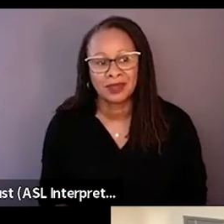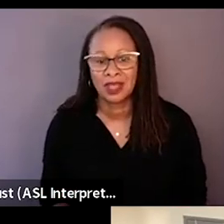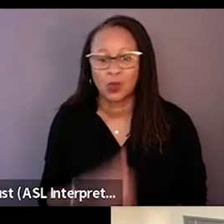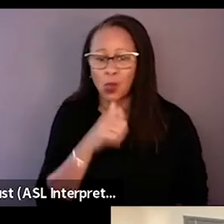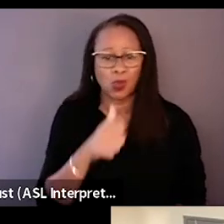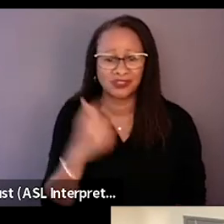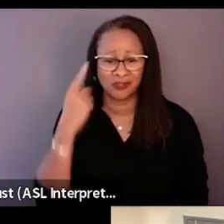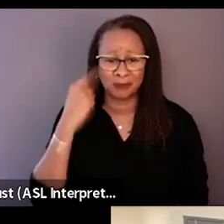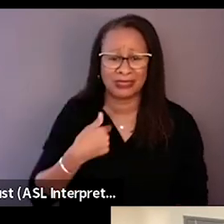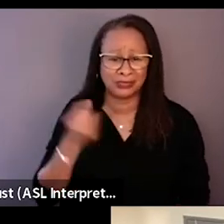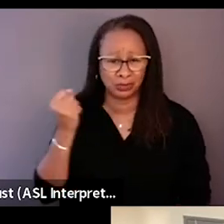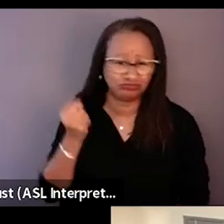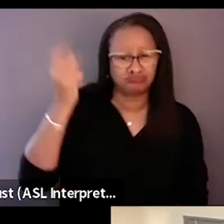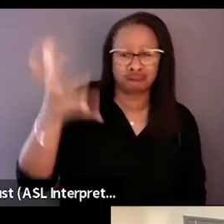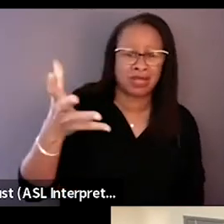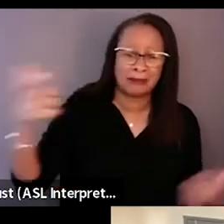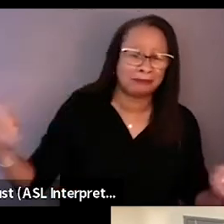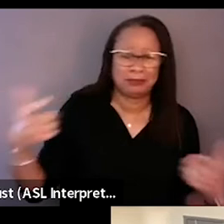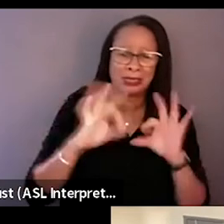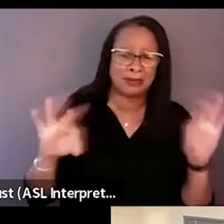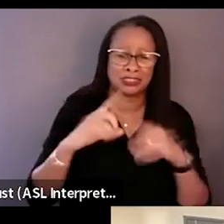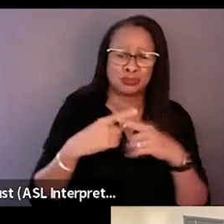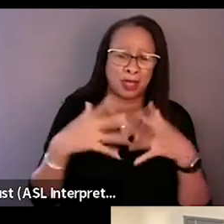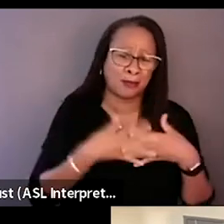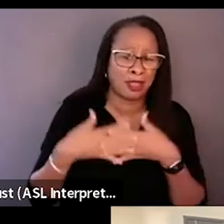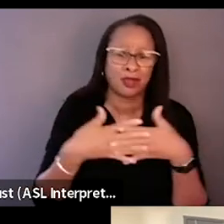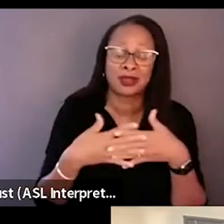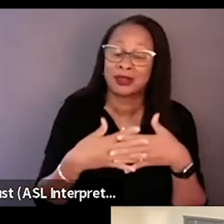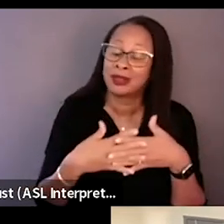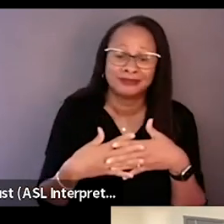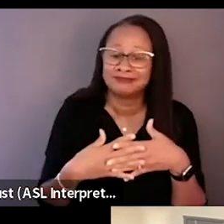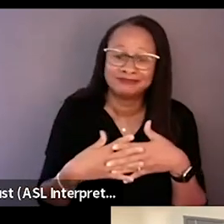and send out this big message about America. It was really because I wanted to share my family's story